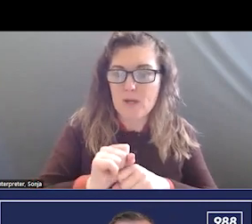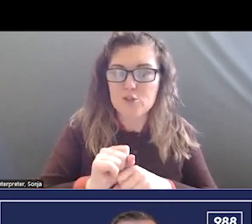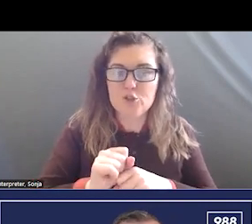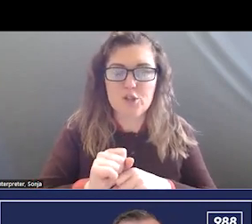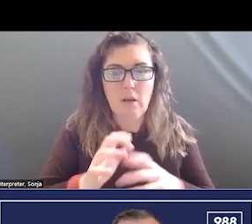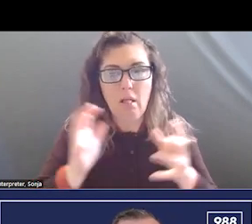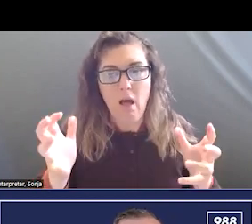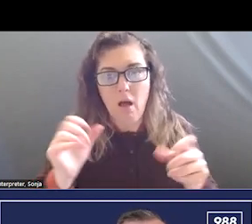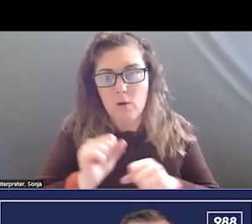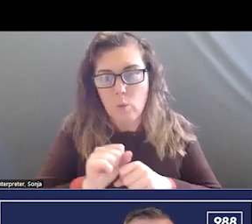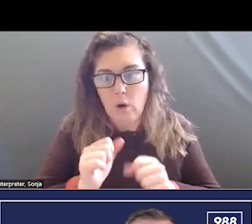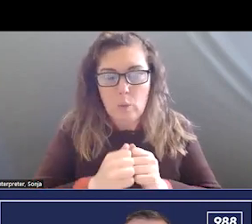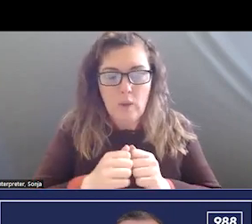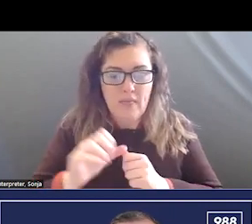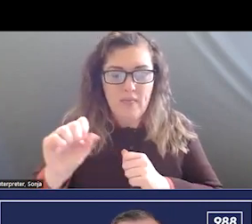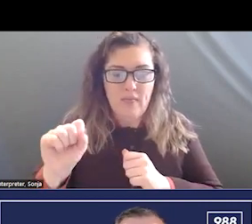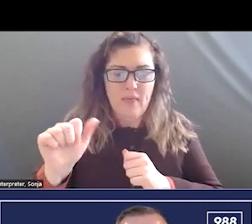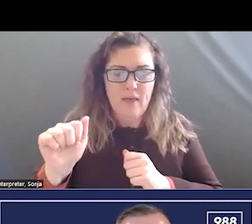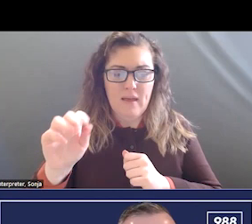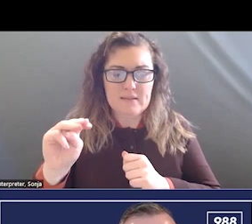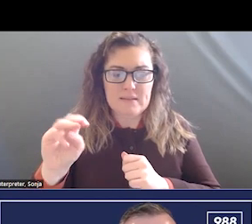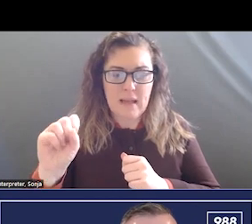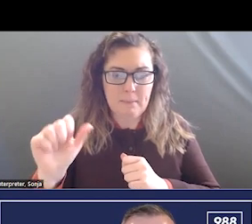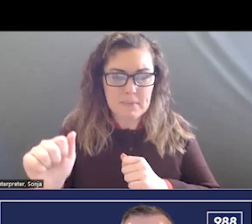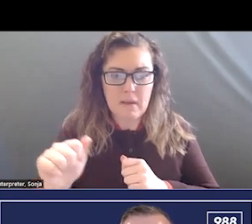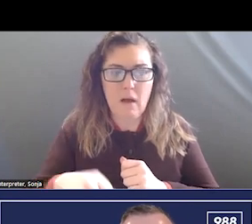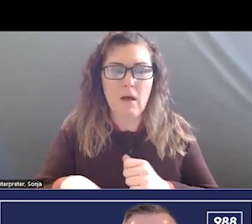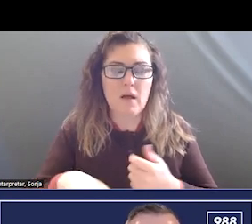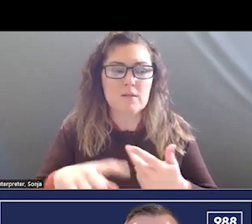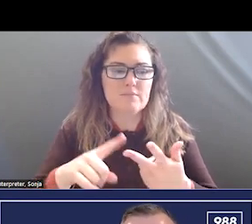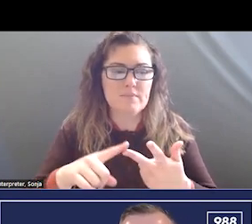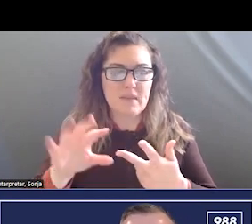WORK FROM SAMHSA AND VIBRANT AND OTHER PARTNERS TO SUPPORT